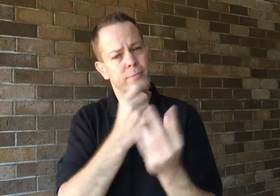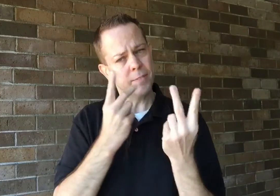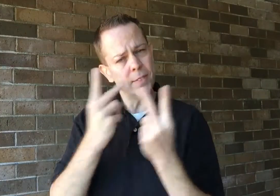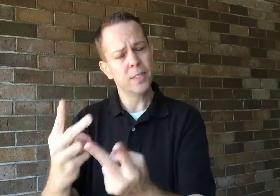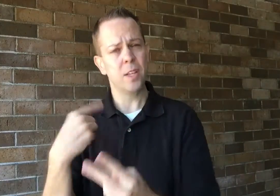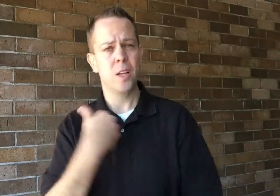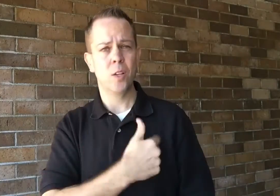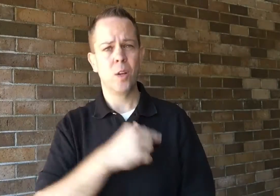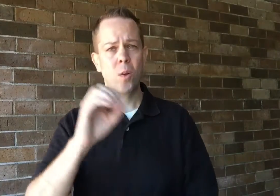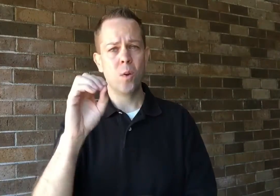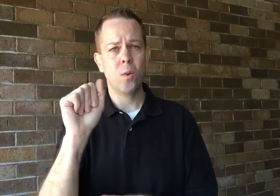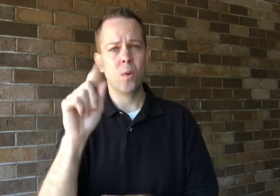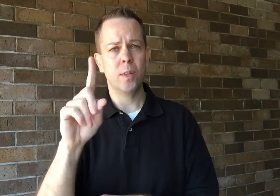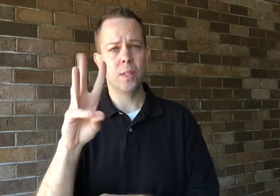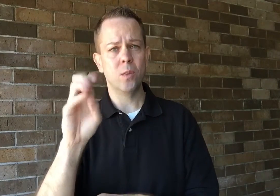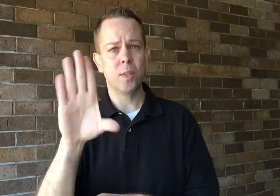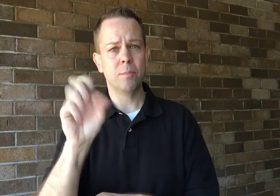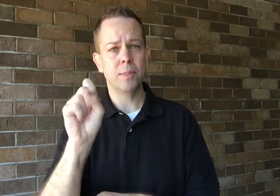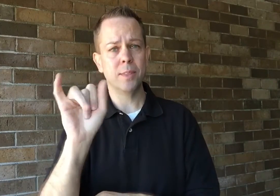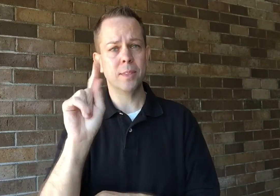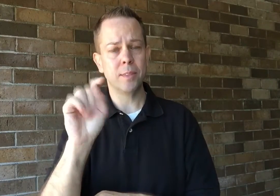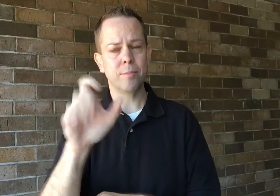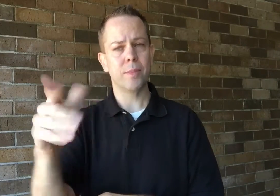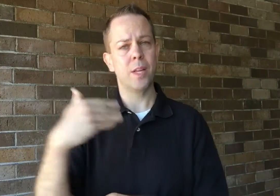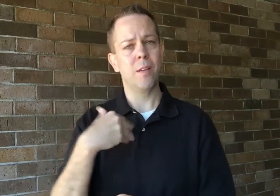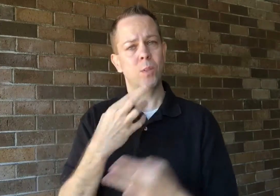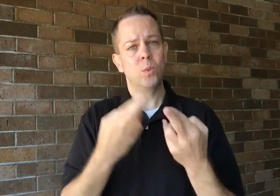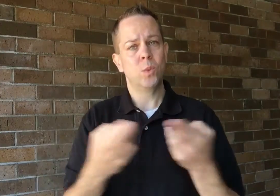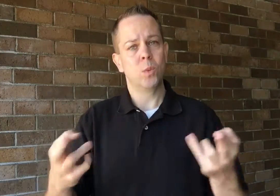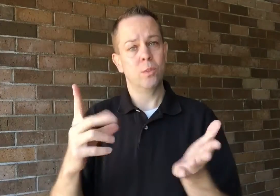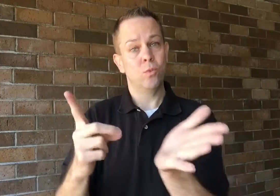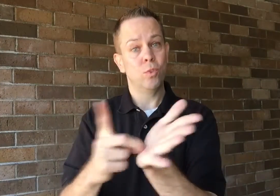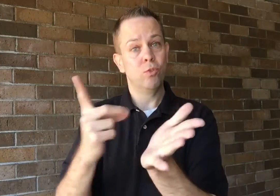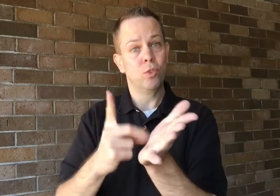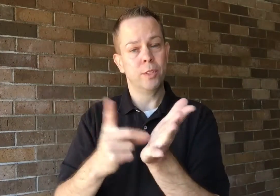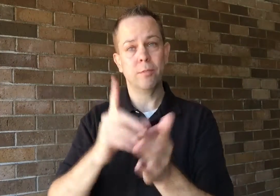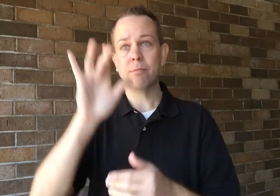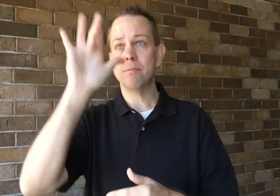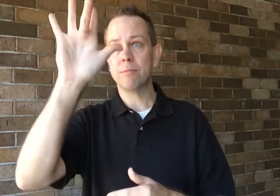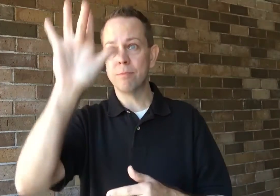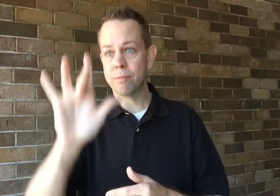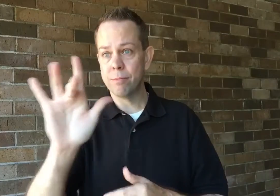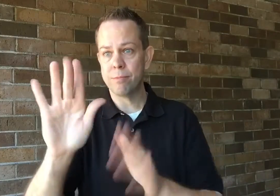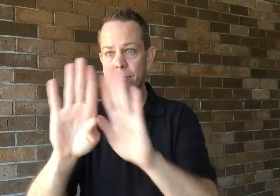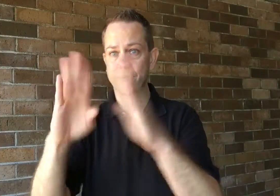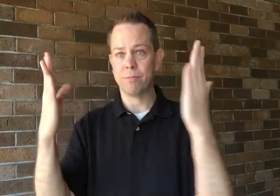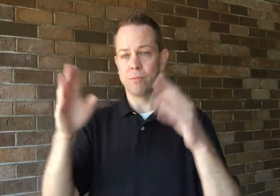You can take a look at our OAD website. We have a resource directory